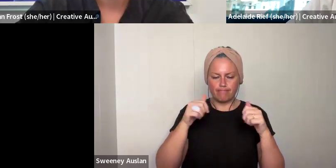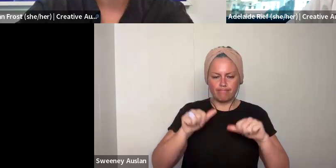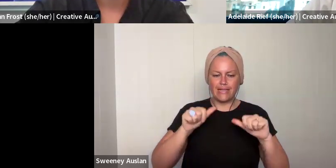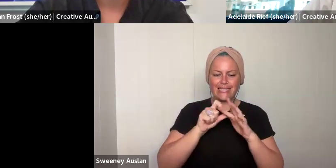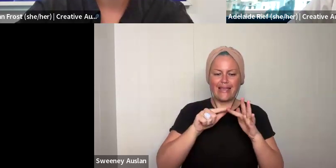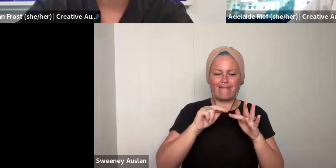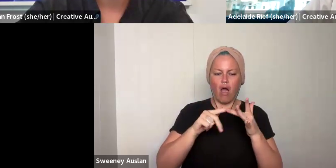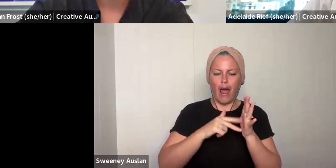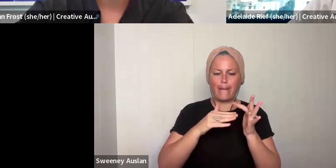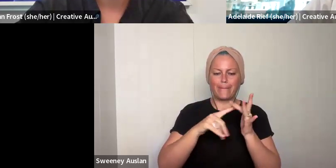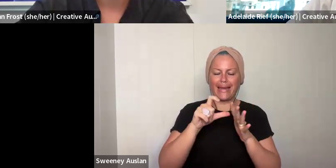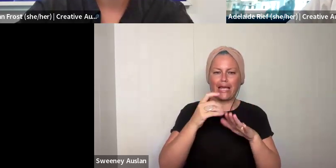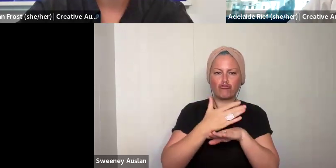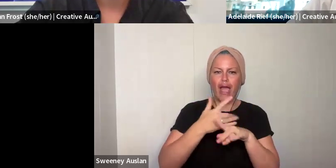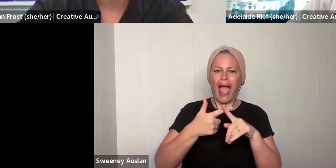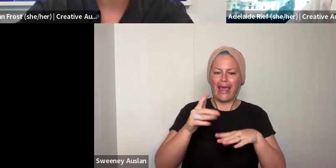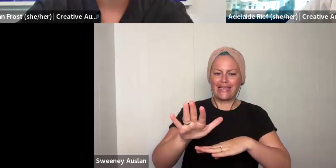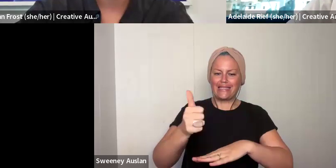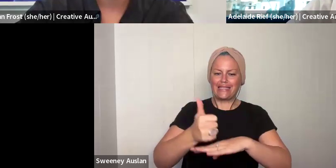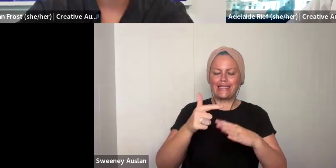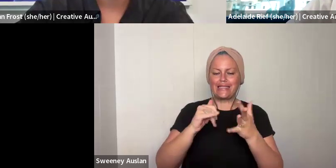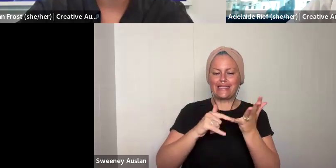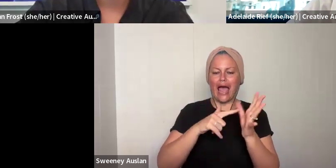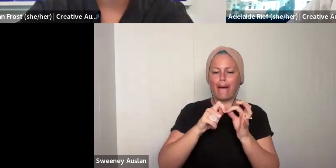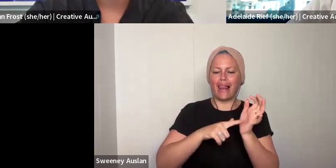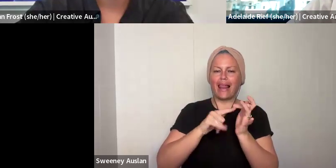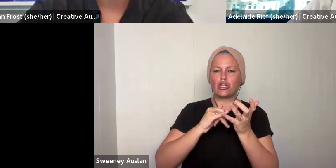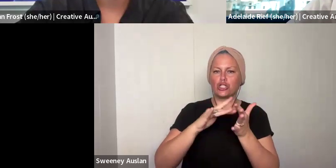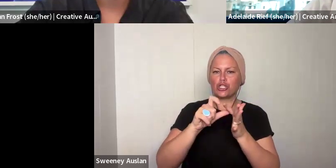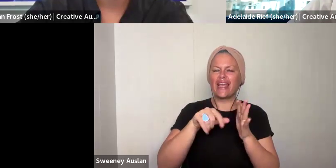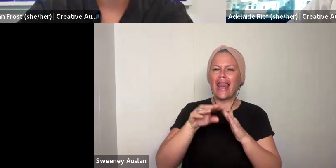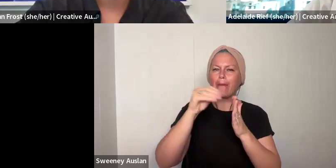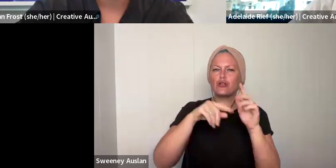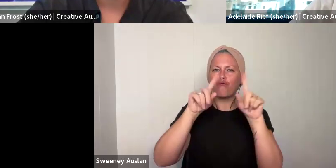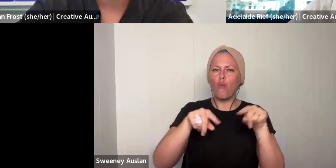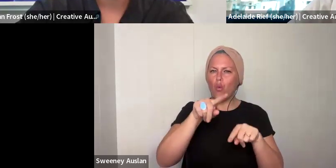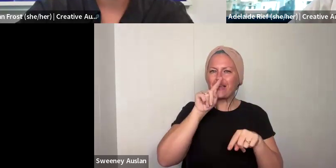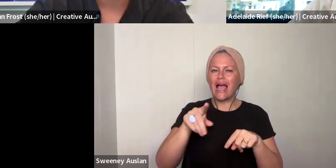In terms of talking about career stage.